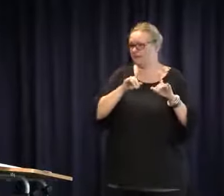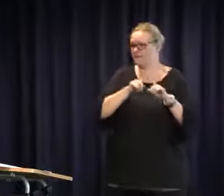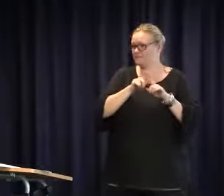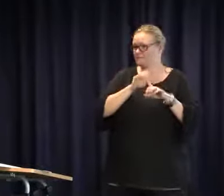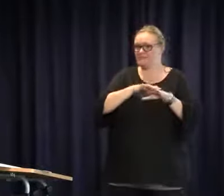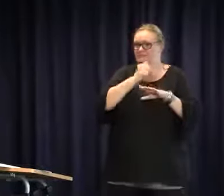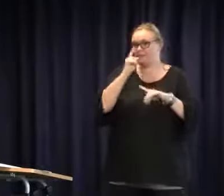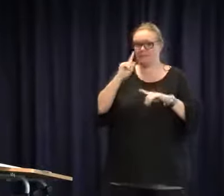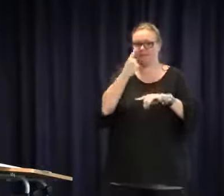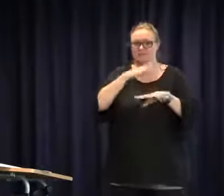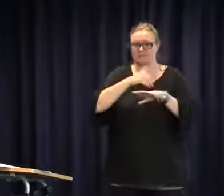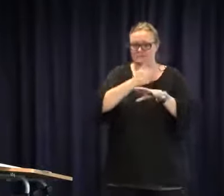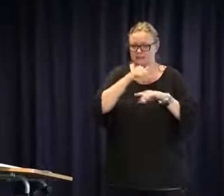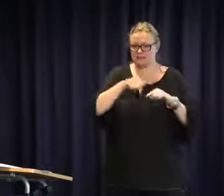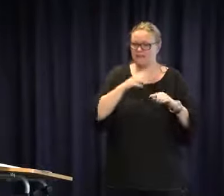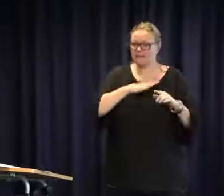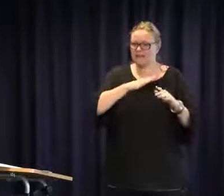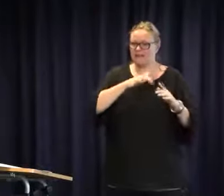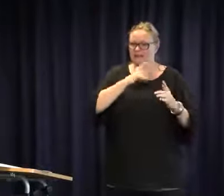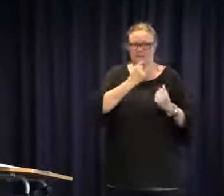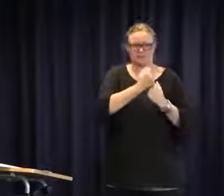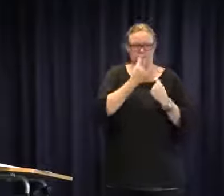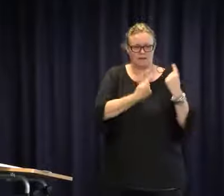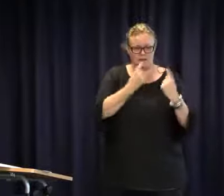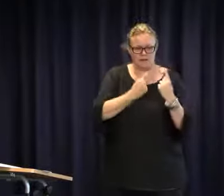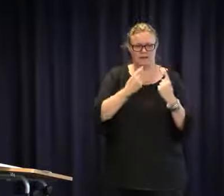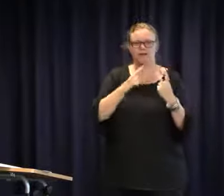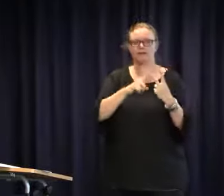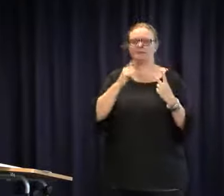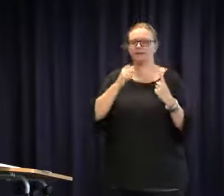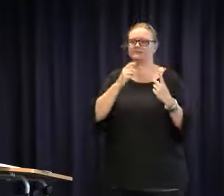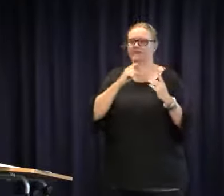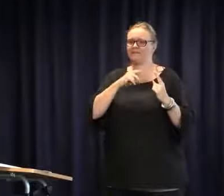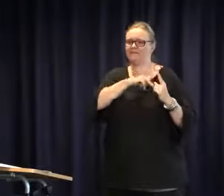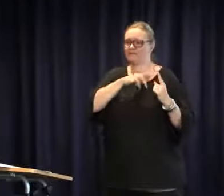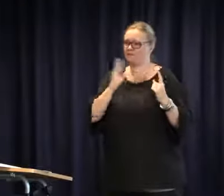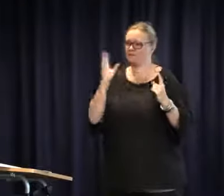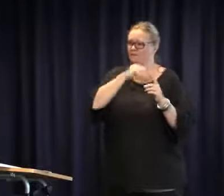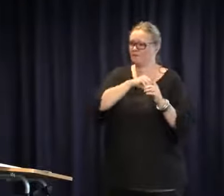throughout each state or capital city in Australia. We need to be there one on one to support